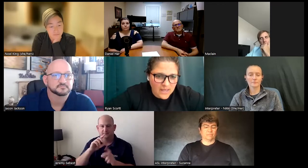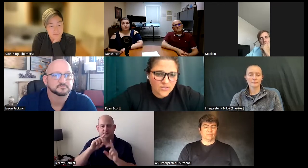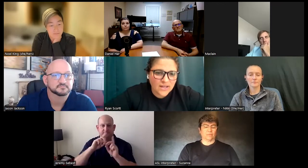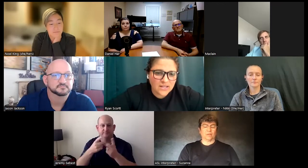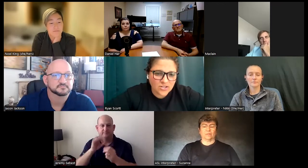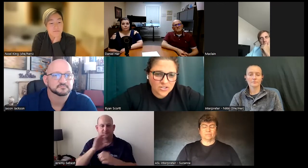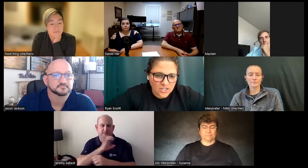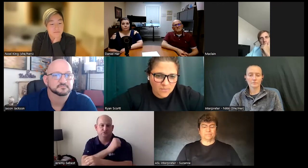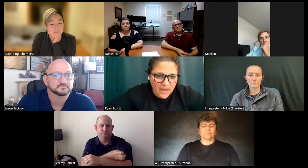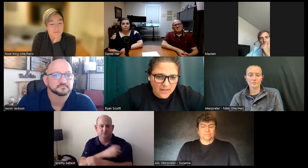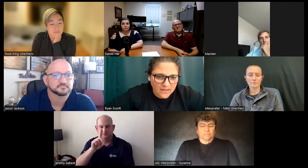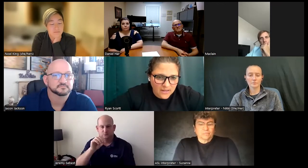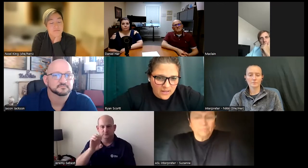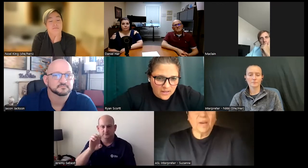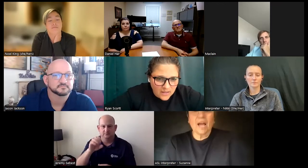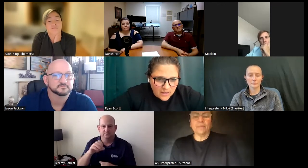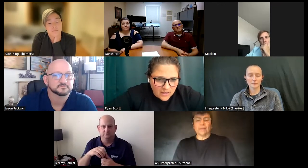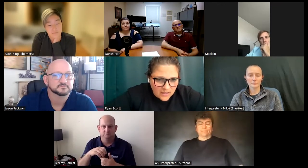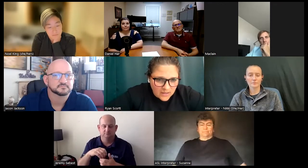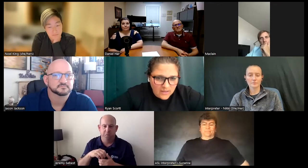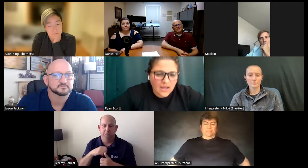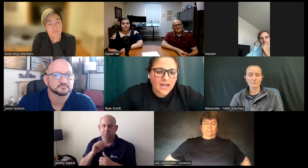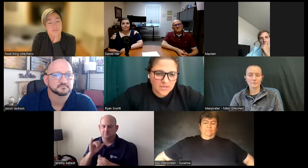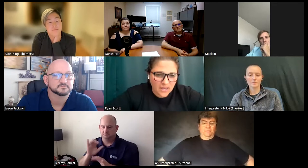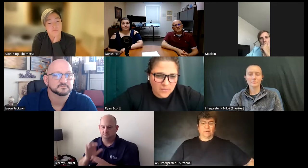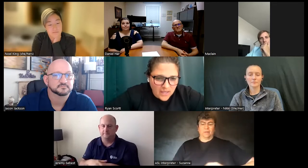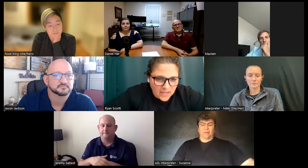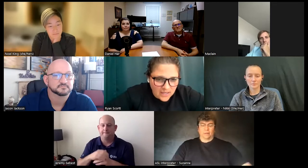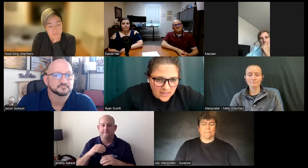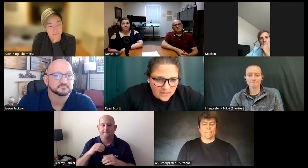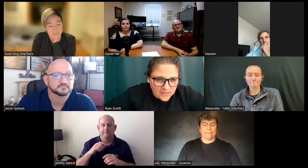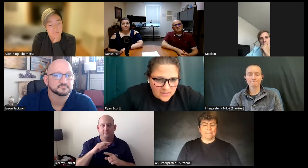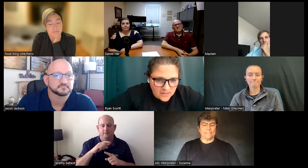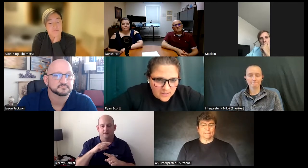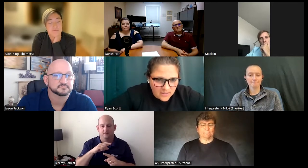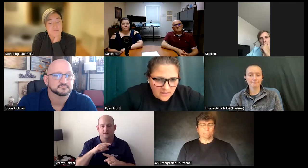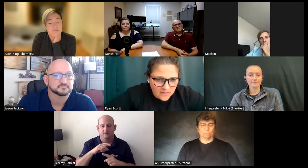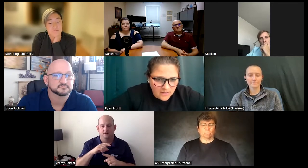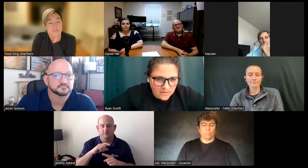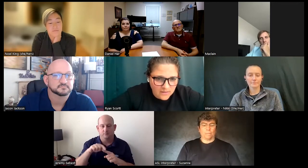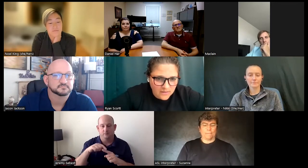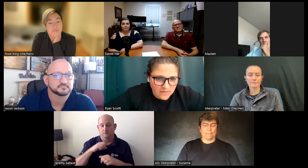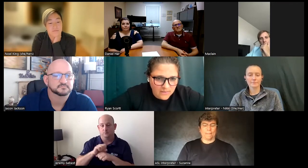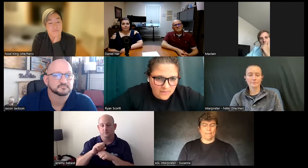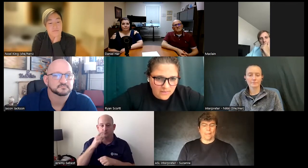and so I had an internship at IBM IBM and